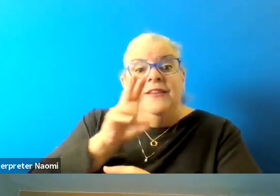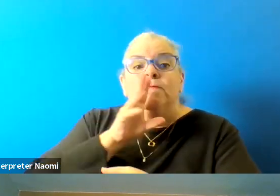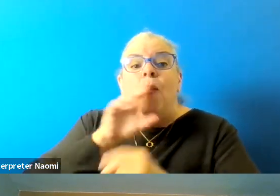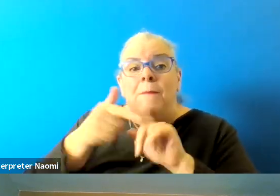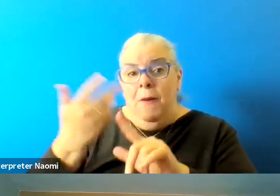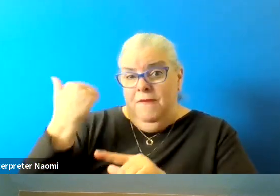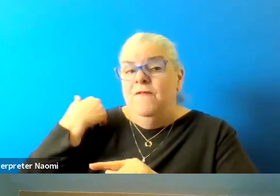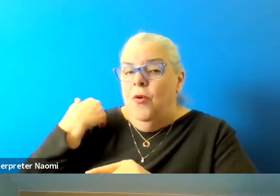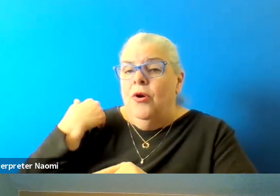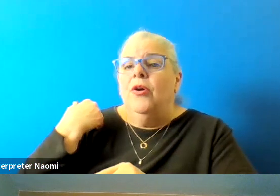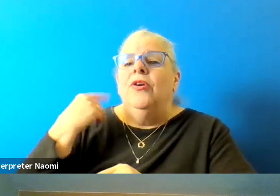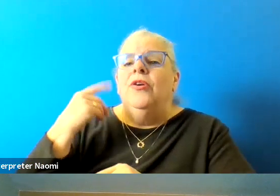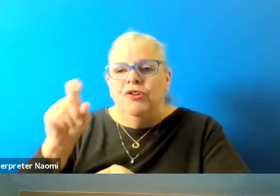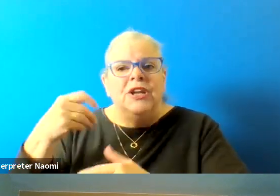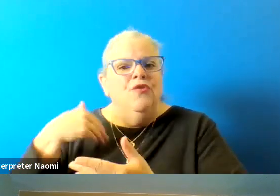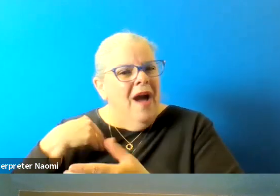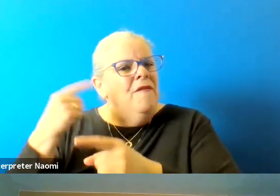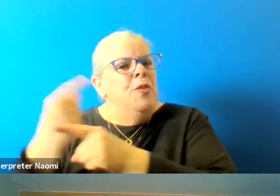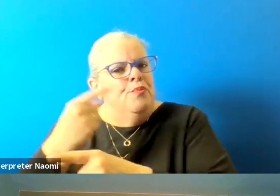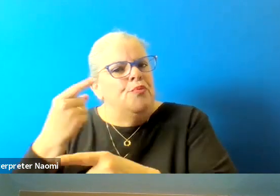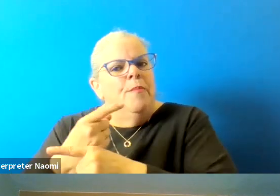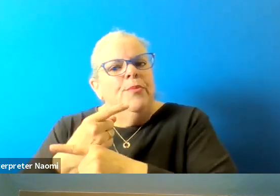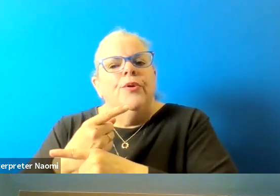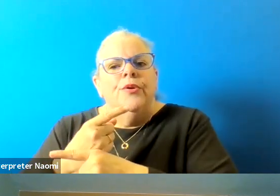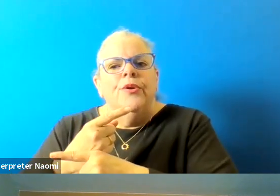you need to have right, the proper reading